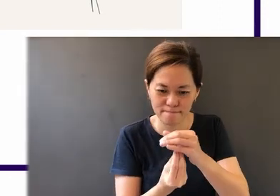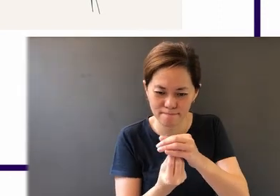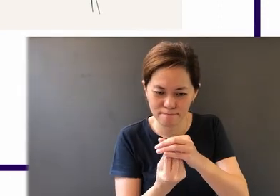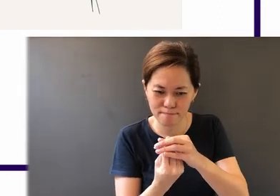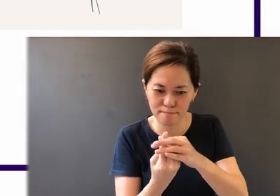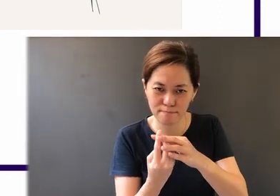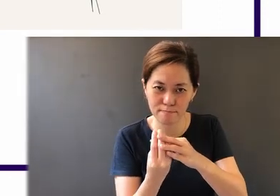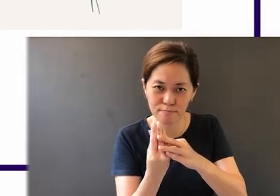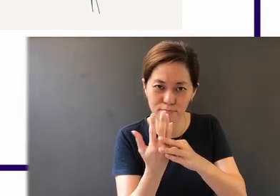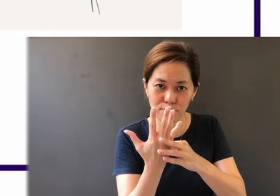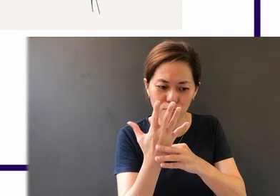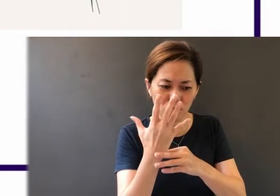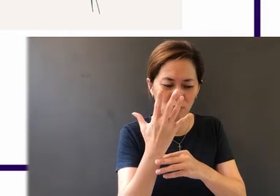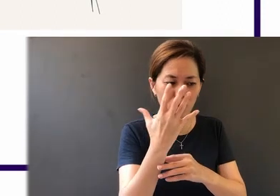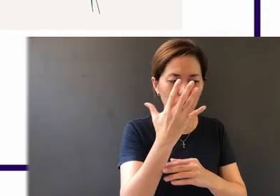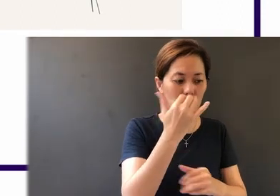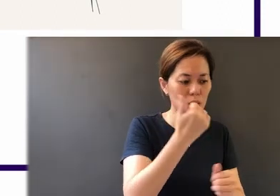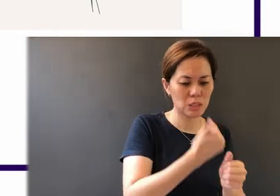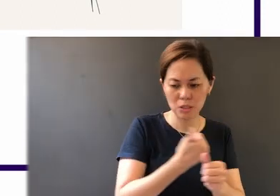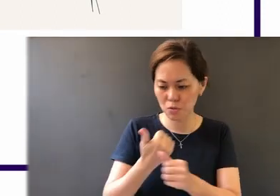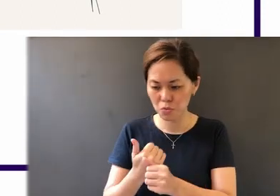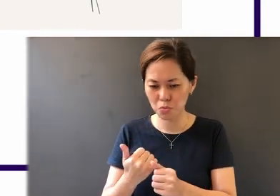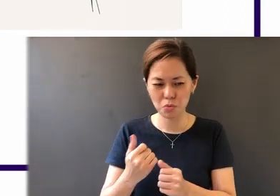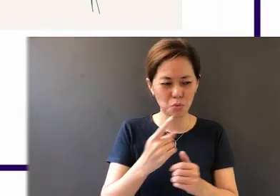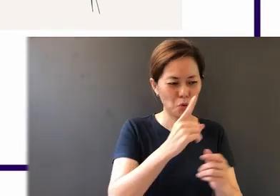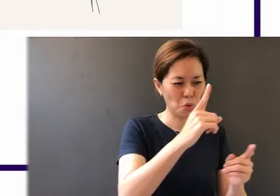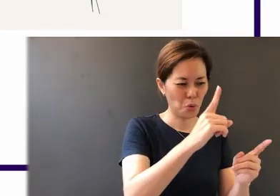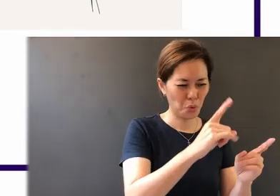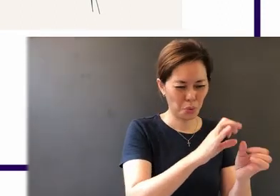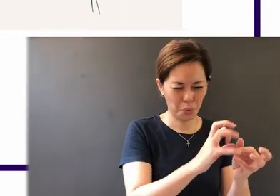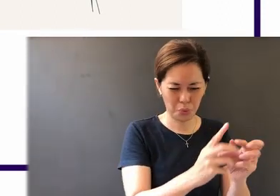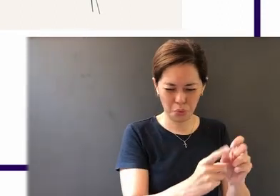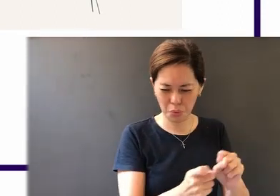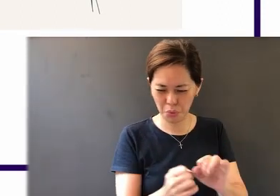pass away. The forces of nature: "For the sun rises